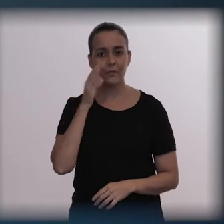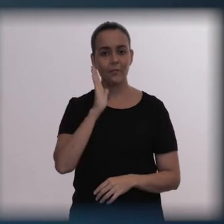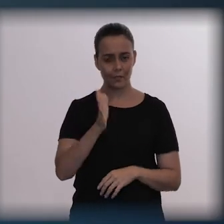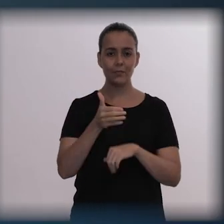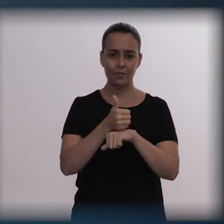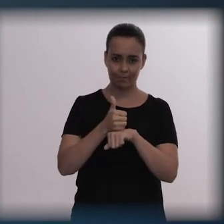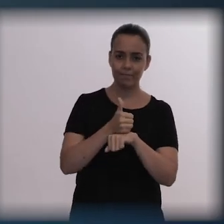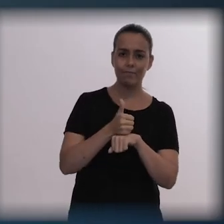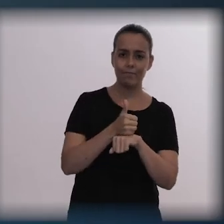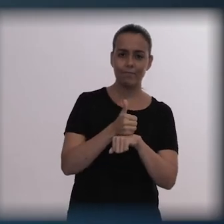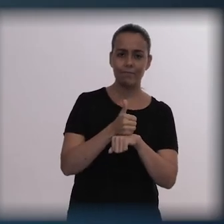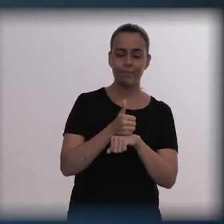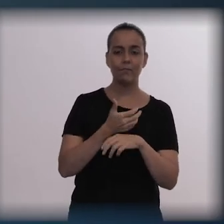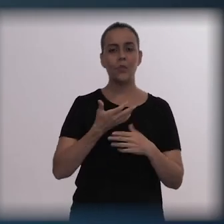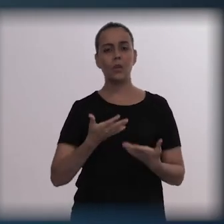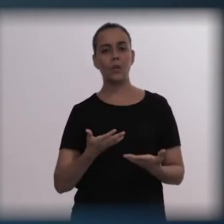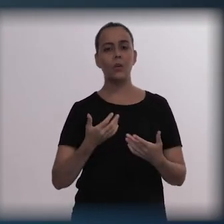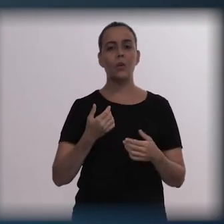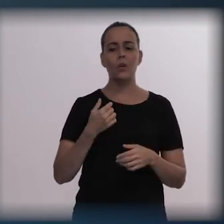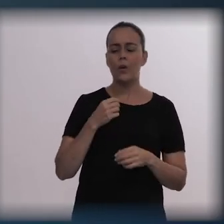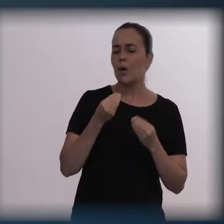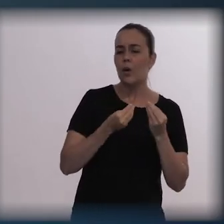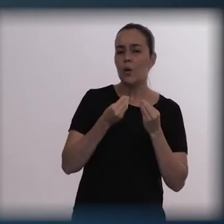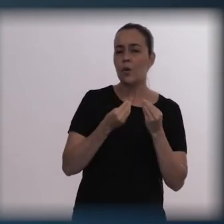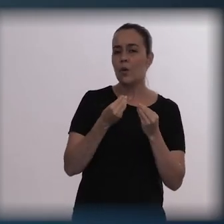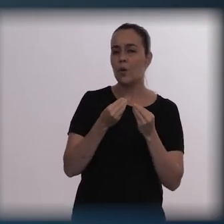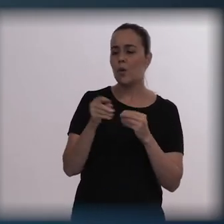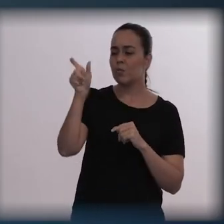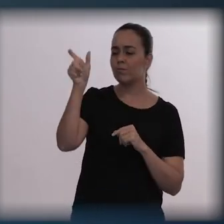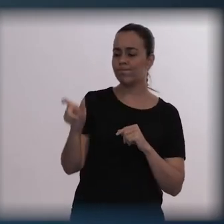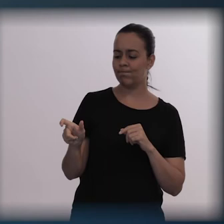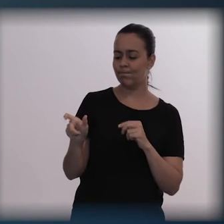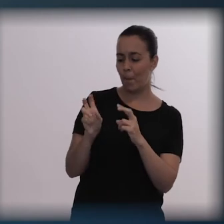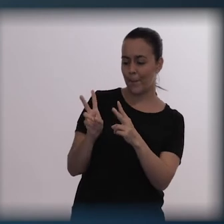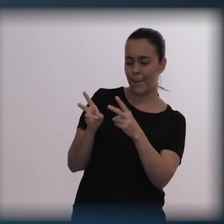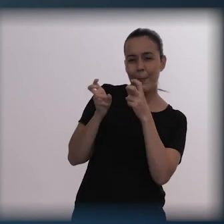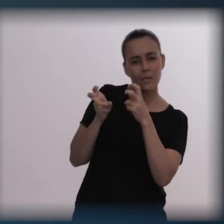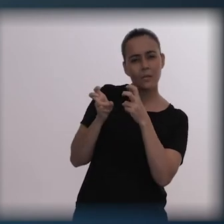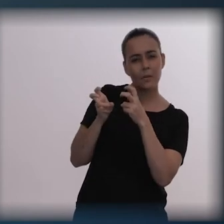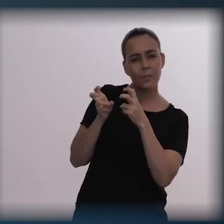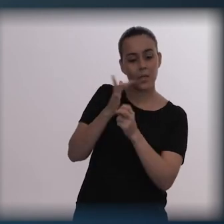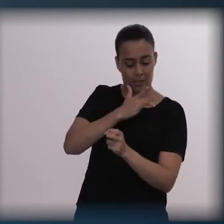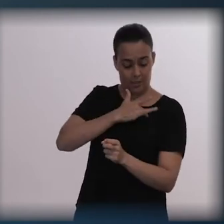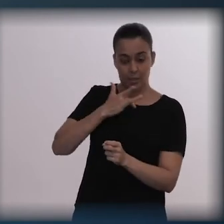The way mental health is perceived within the health system as a whole, I think it is very symbolic